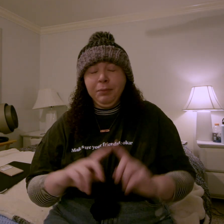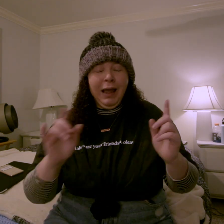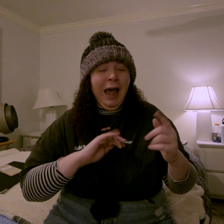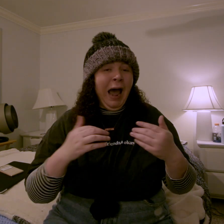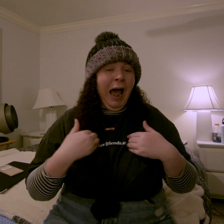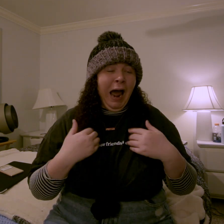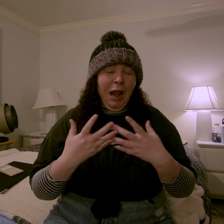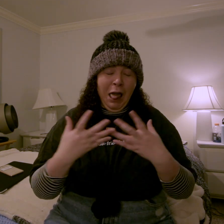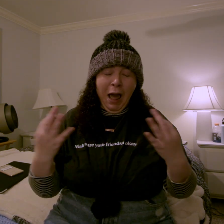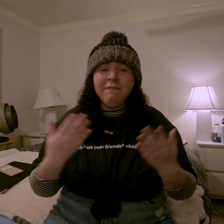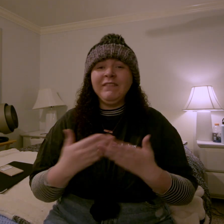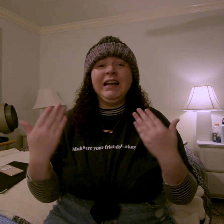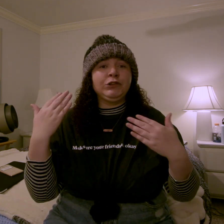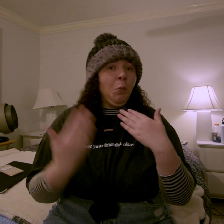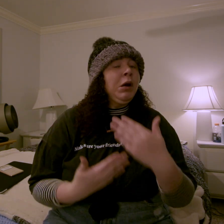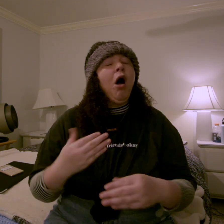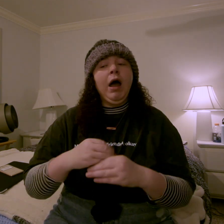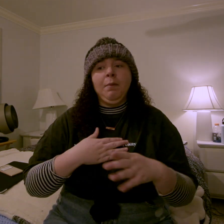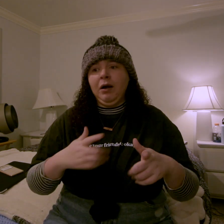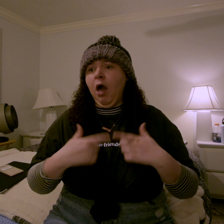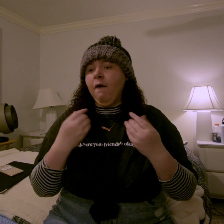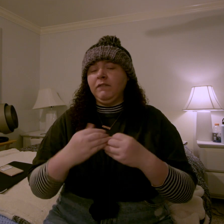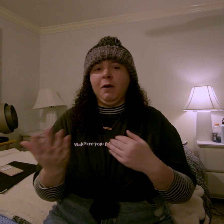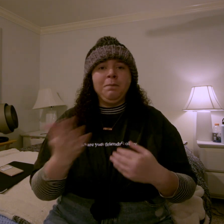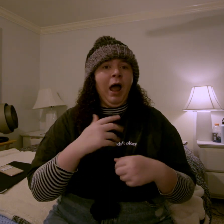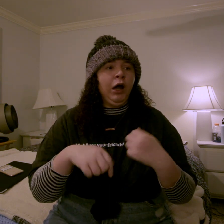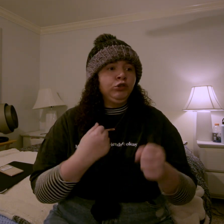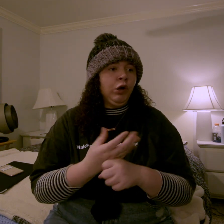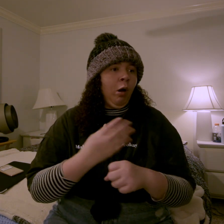but i had a lot of things going on in my life in the past year